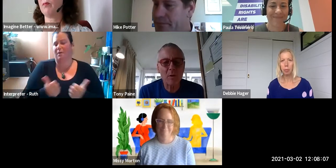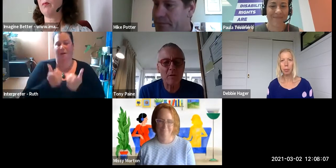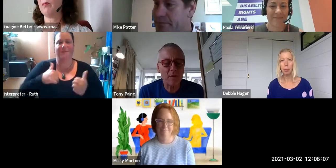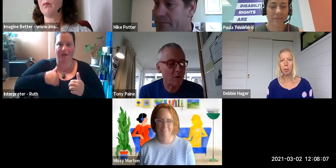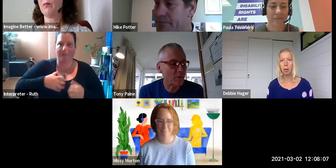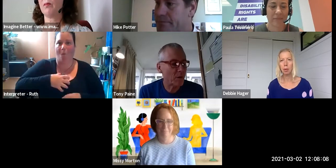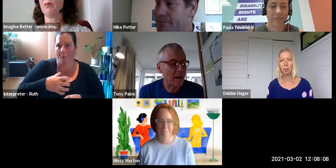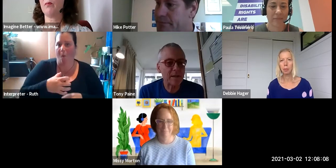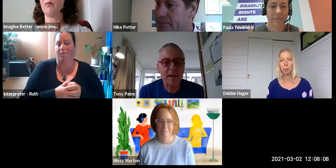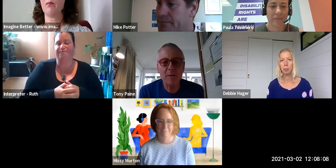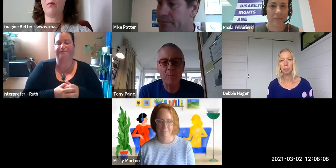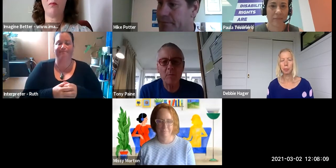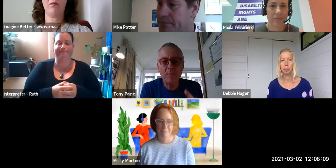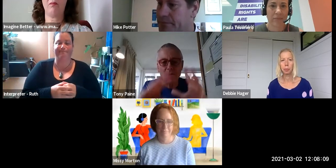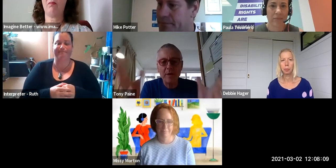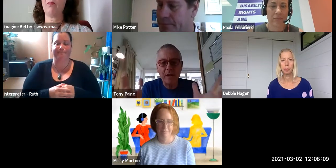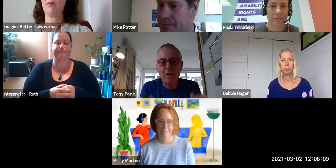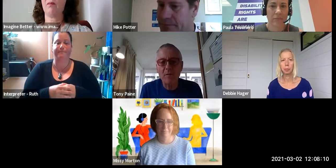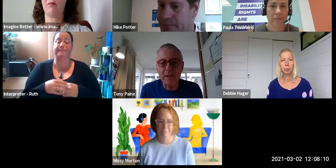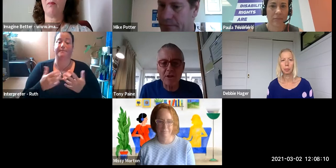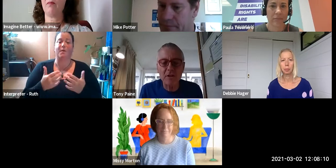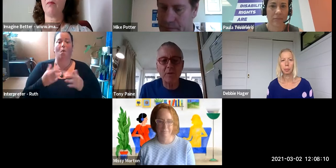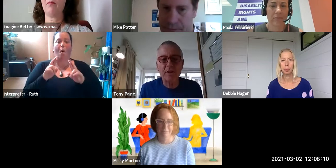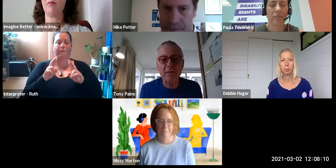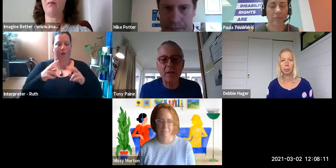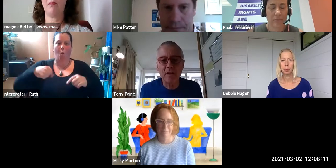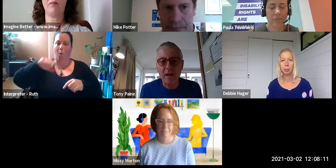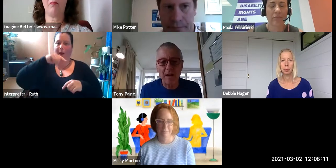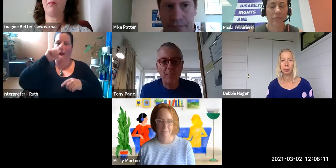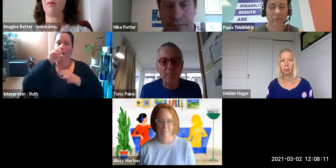So I wonder if, as I say, I'm hoping that we can have a conversation with each other